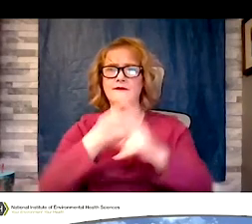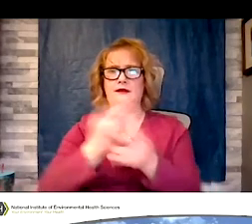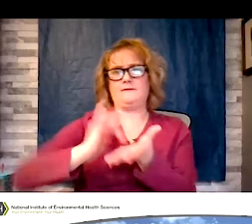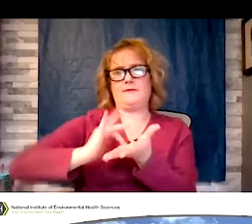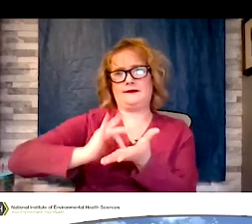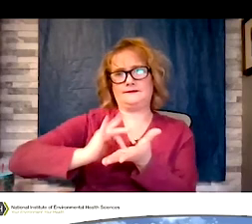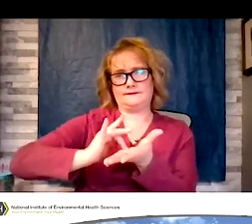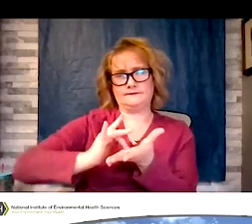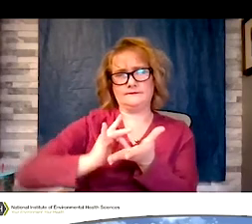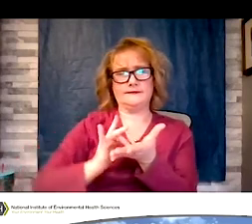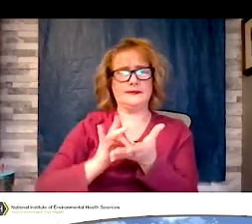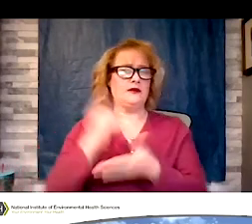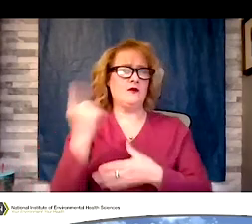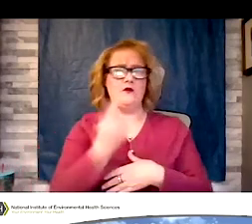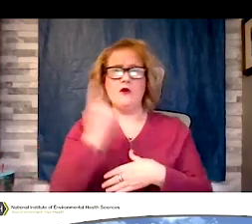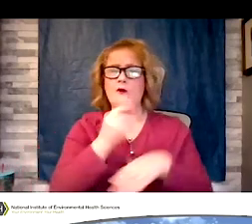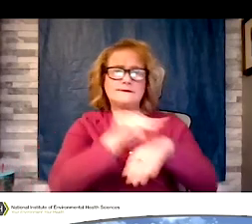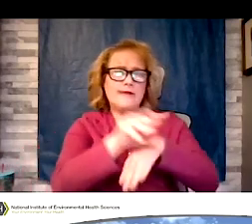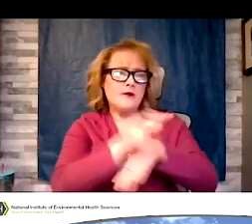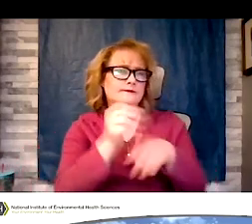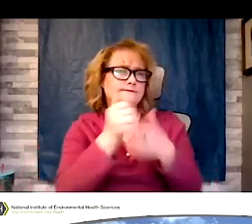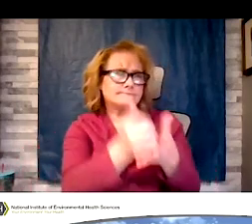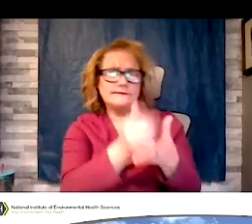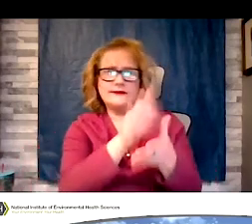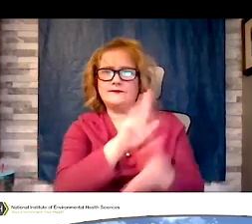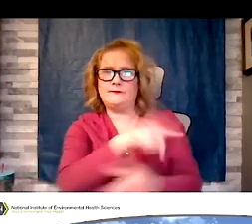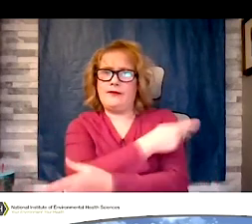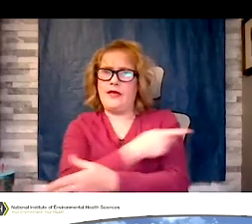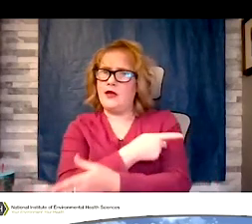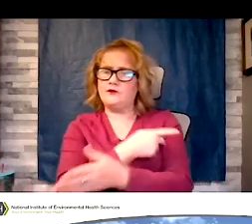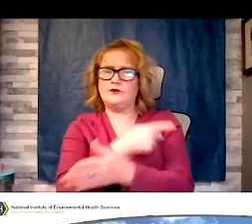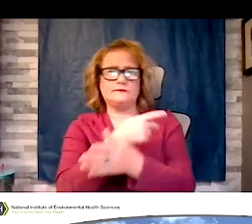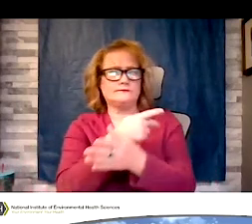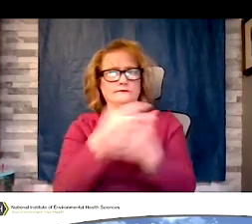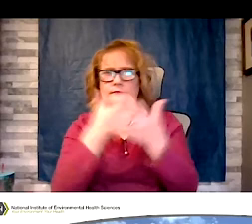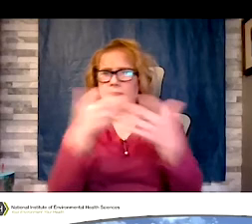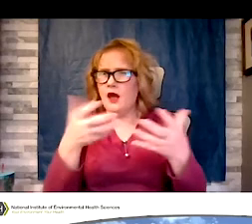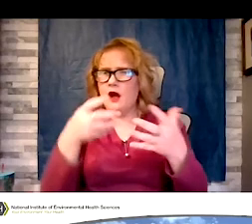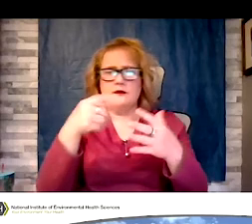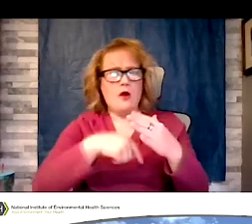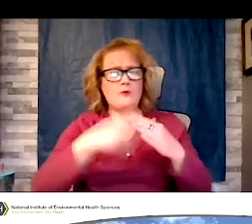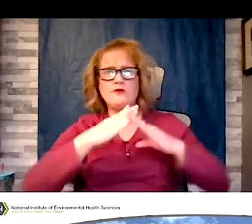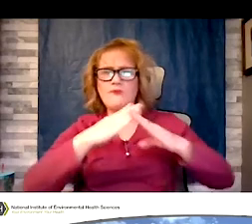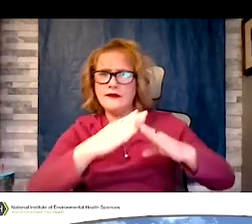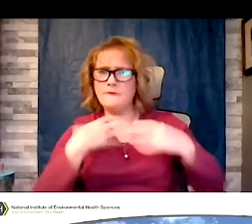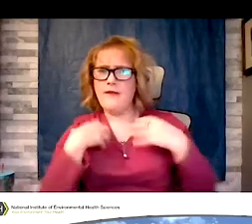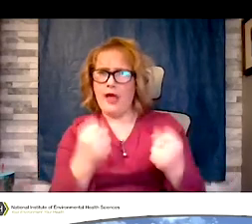patients extensively on preventative healthcare measures and on lifestyle modifications.